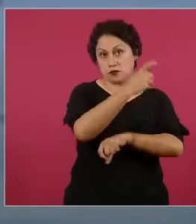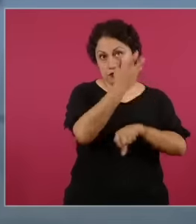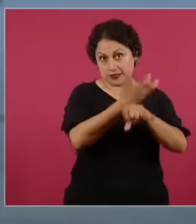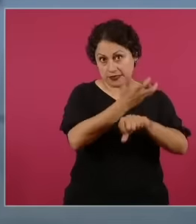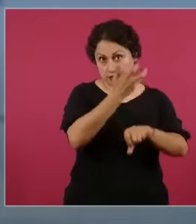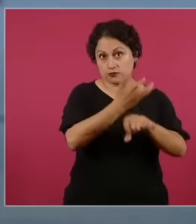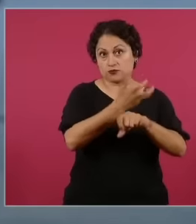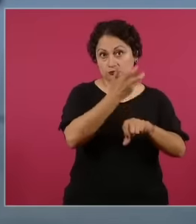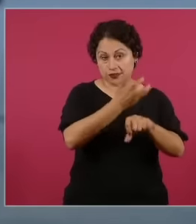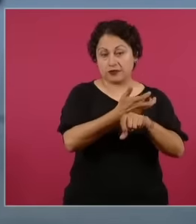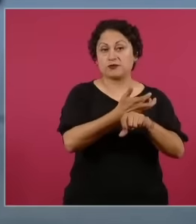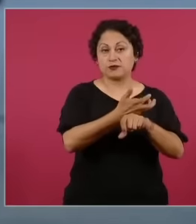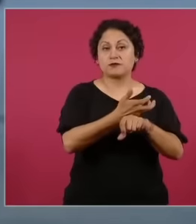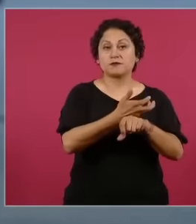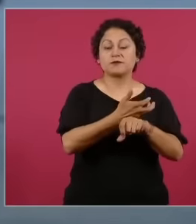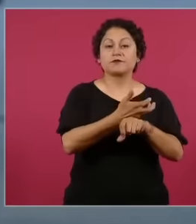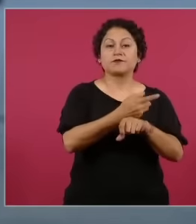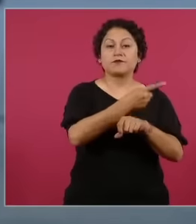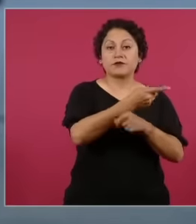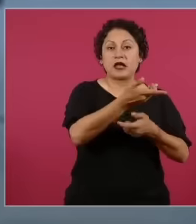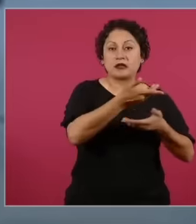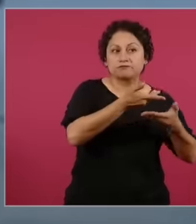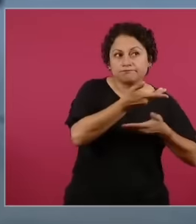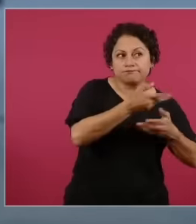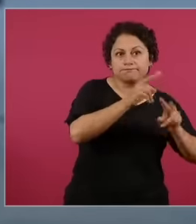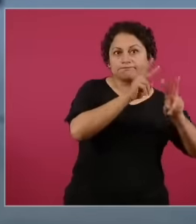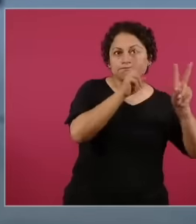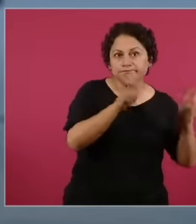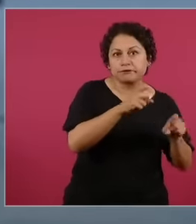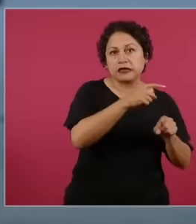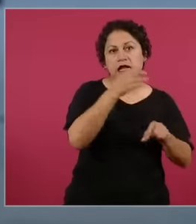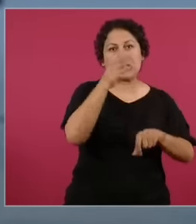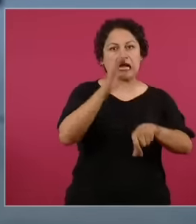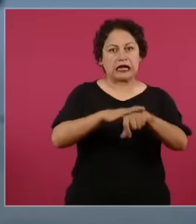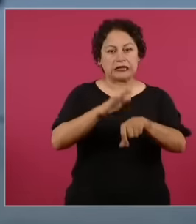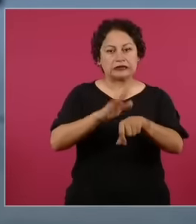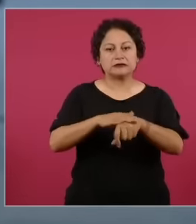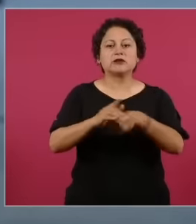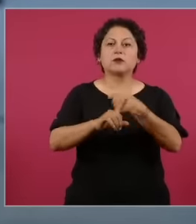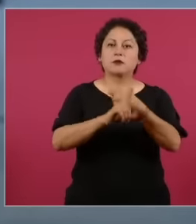regarding investments regarding this initiative I wanted to ask you president if facing